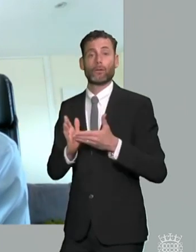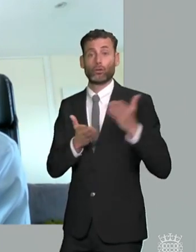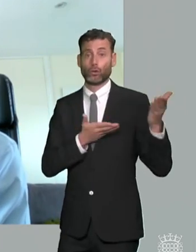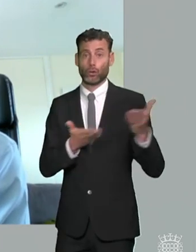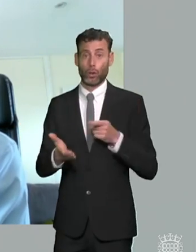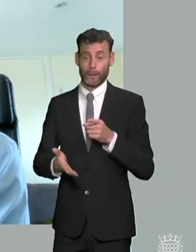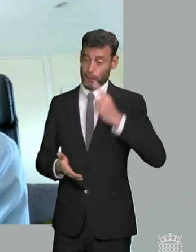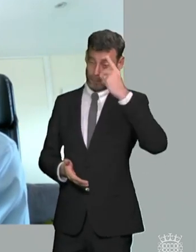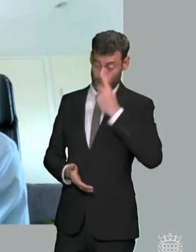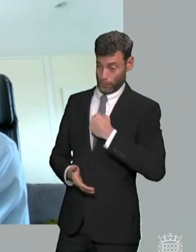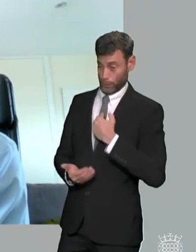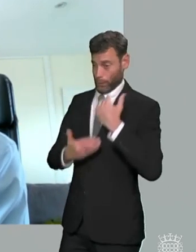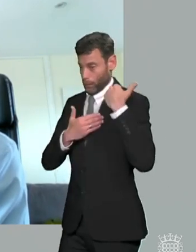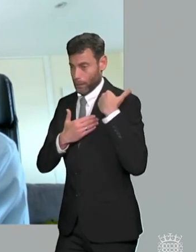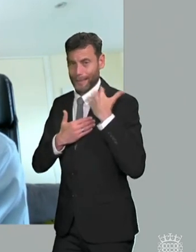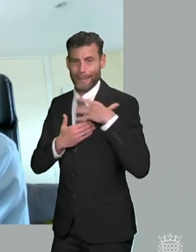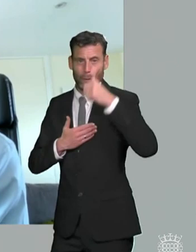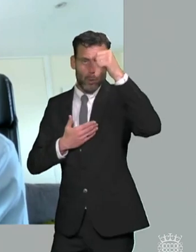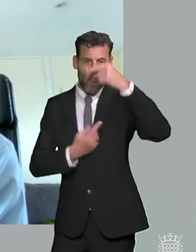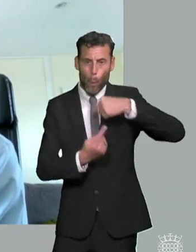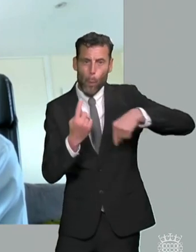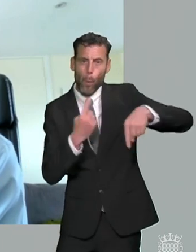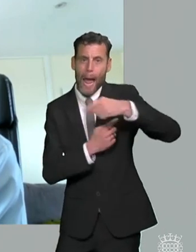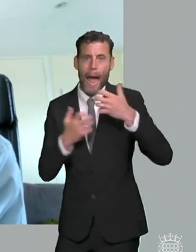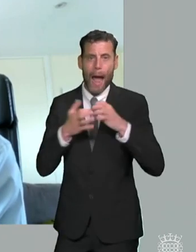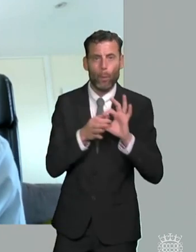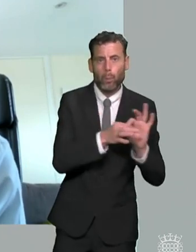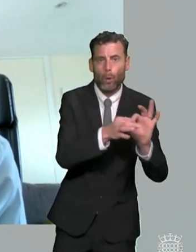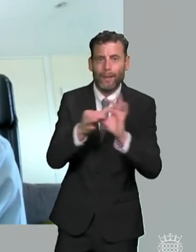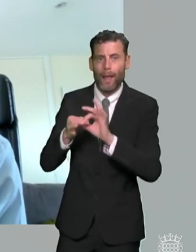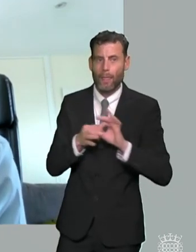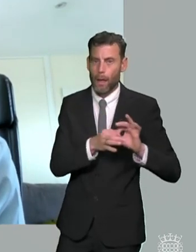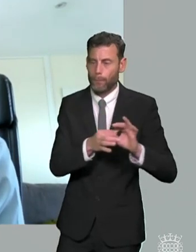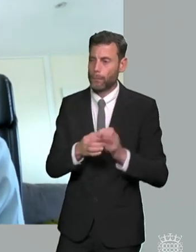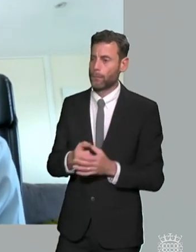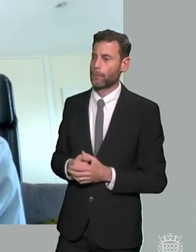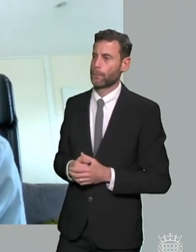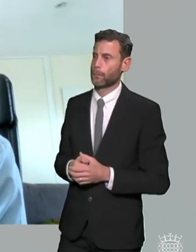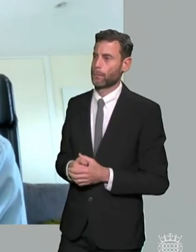would be really important to to provide that sort of clarity around you know what that early